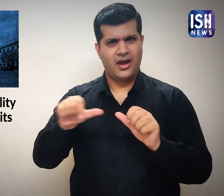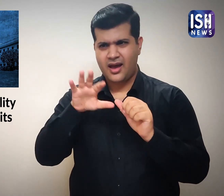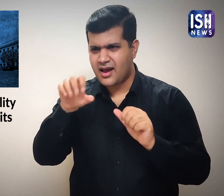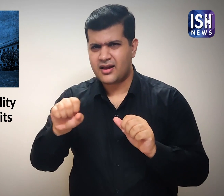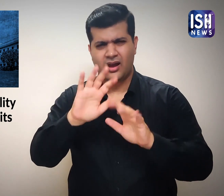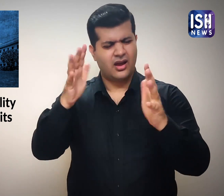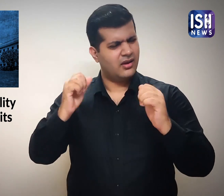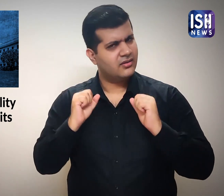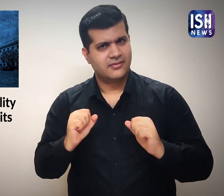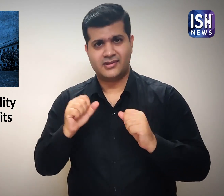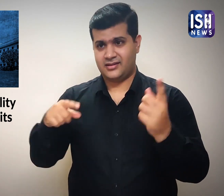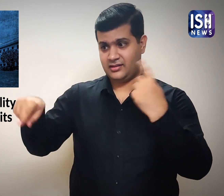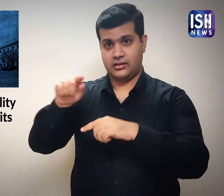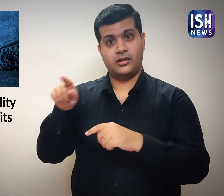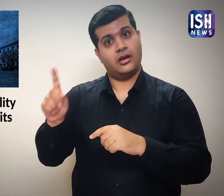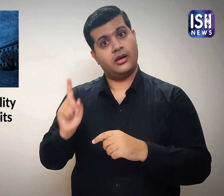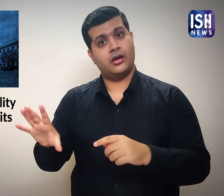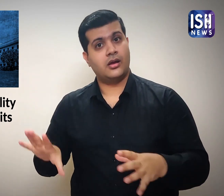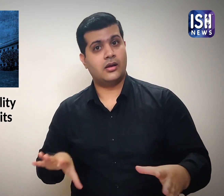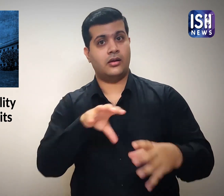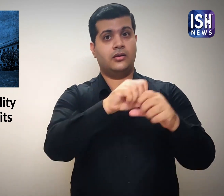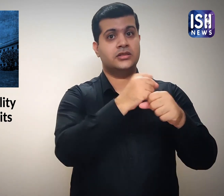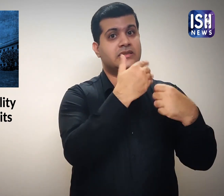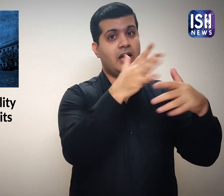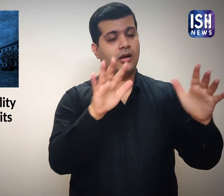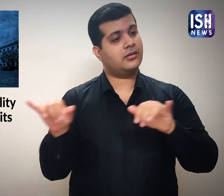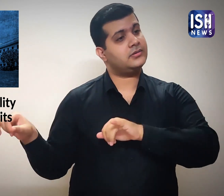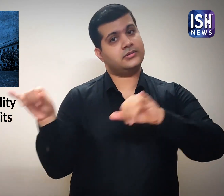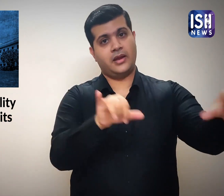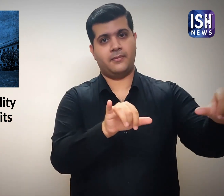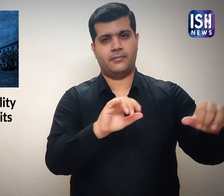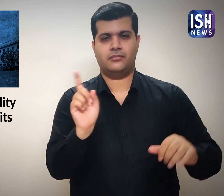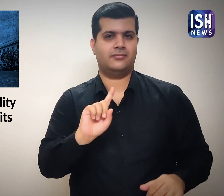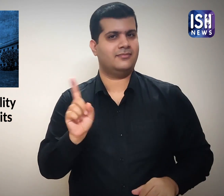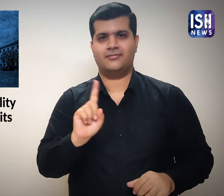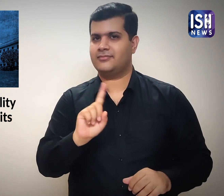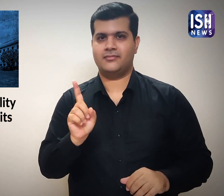They never had accessibility. Including them in the general criteria would be wrong.